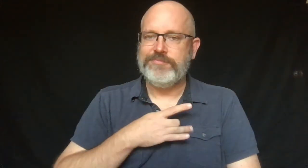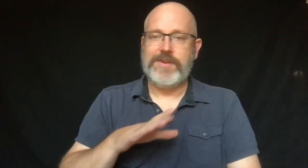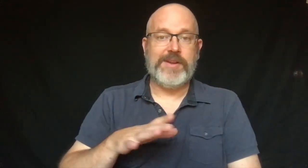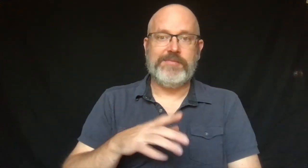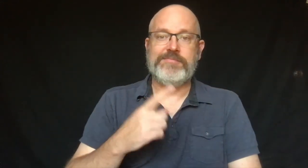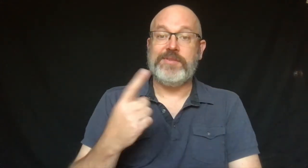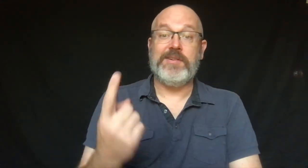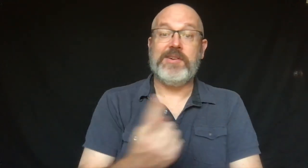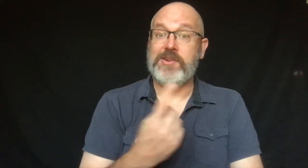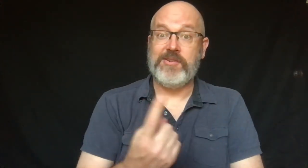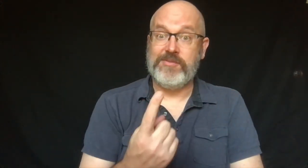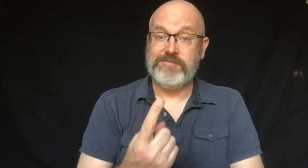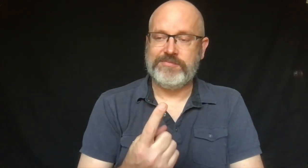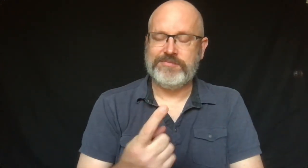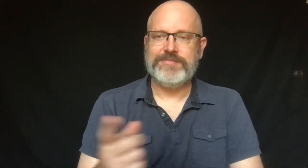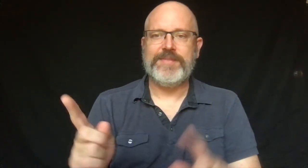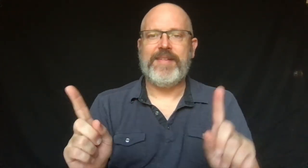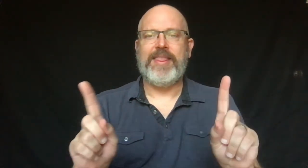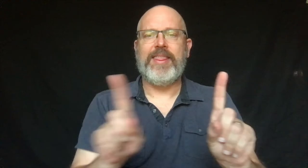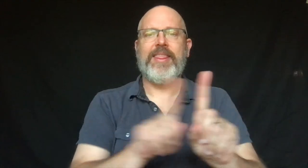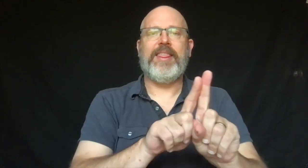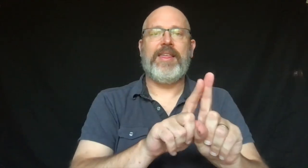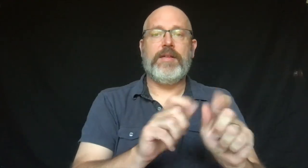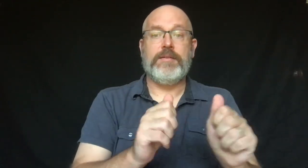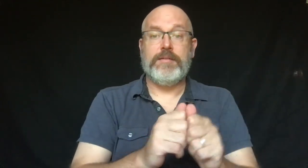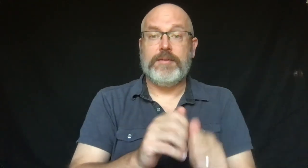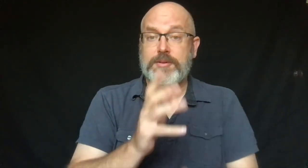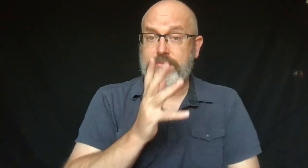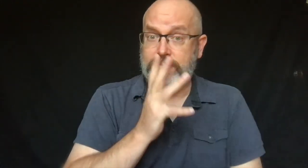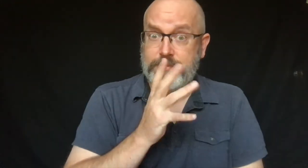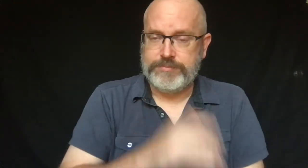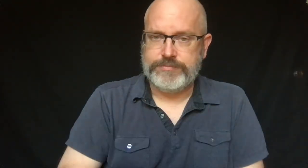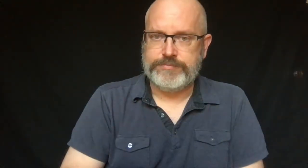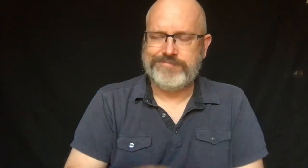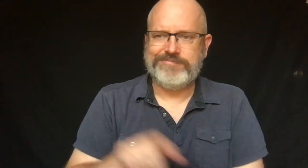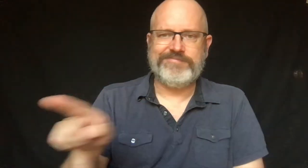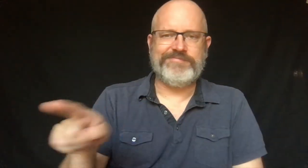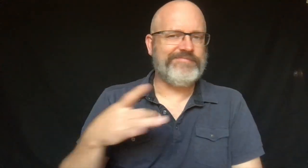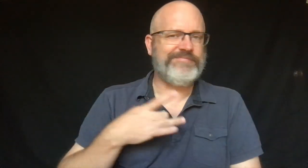She was afraid to be alone and would cling to her mom.